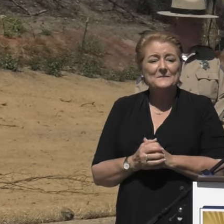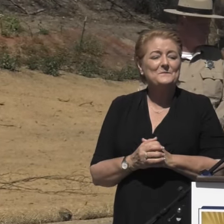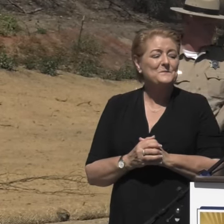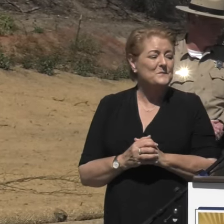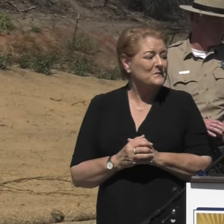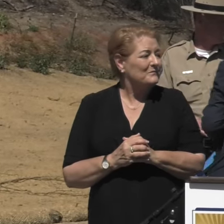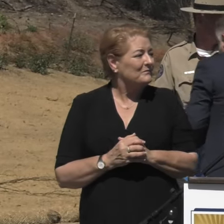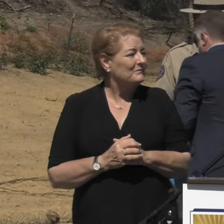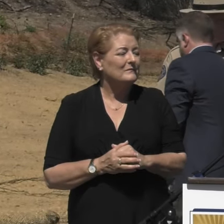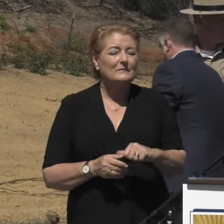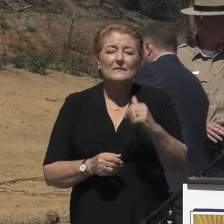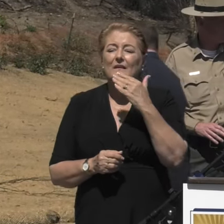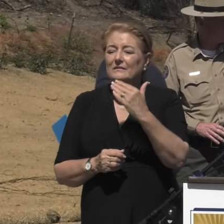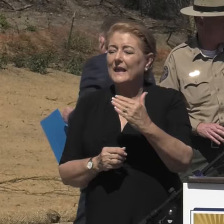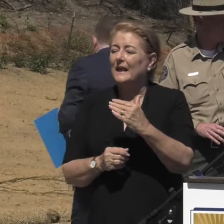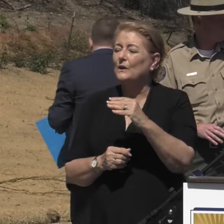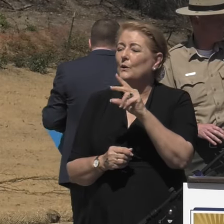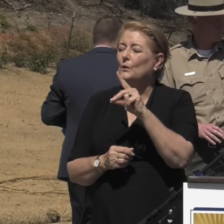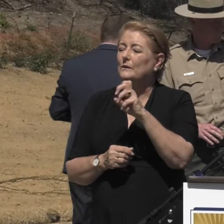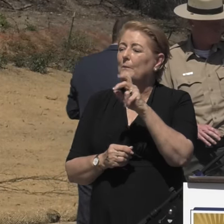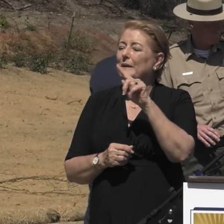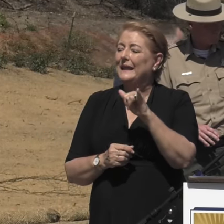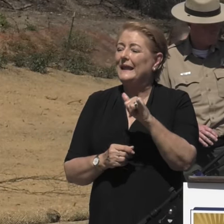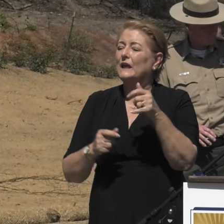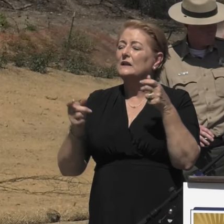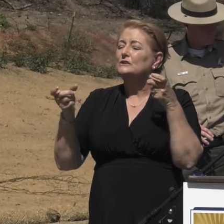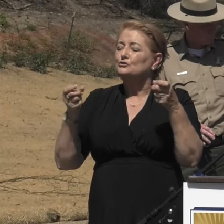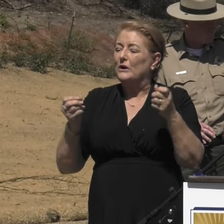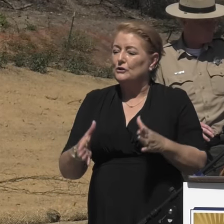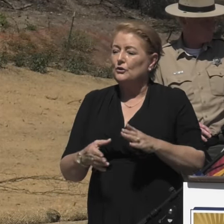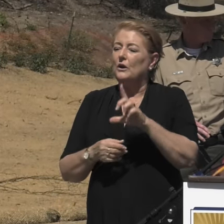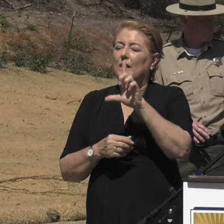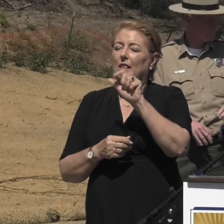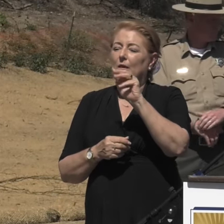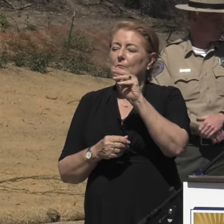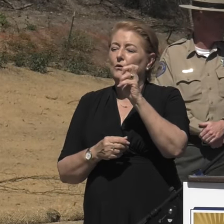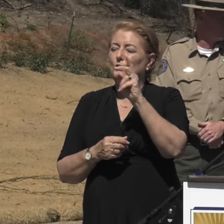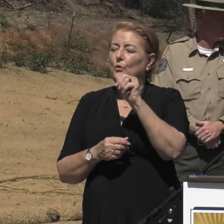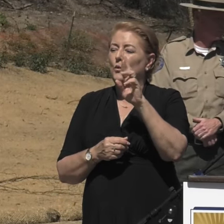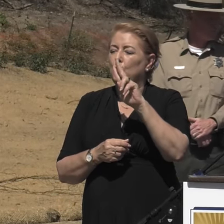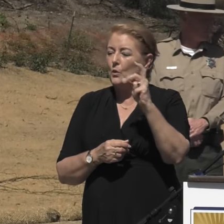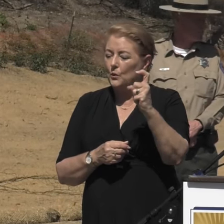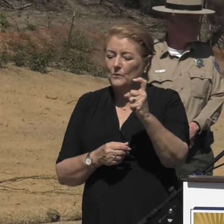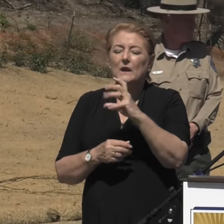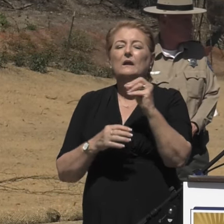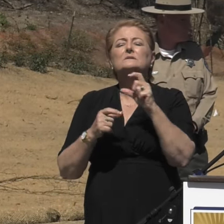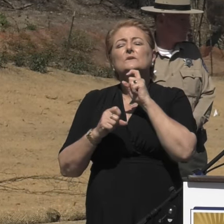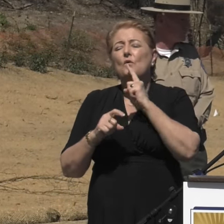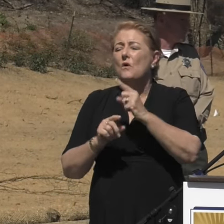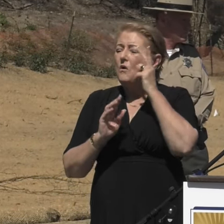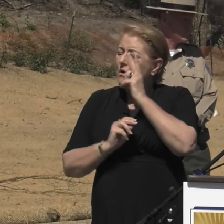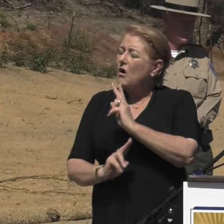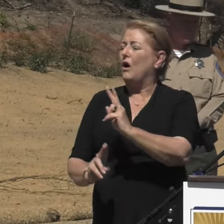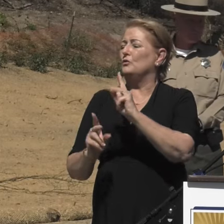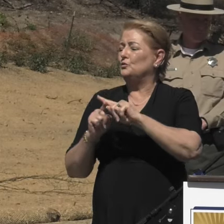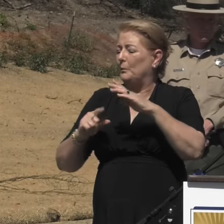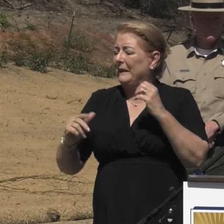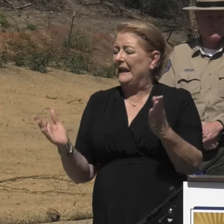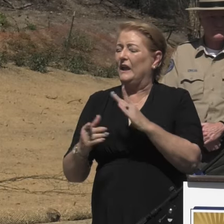Thank you Deputy Director Lamoureux. It's an honor to be here with you all today to celebrate this milestone for the people of